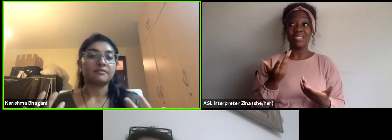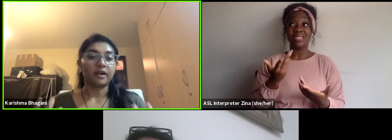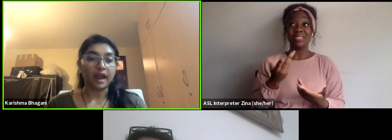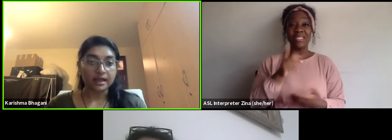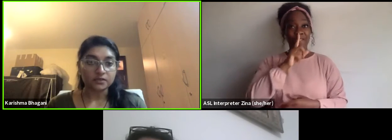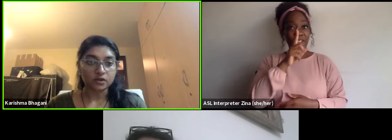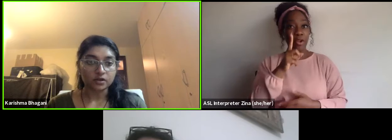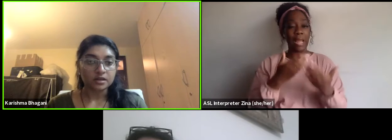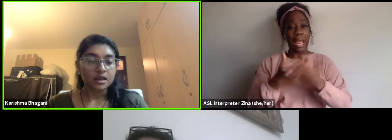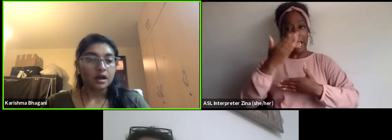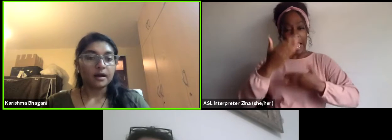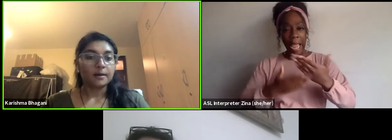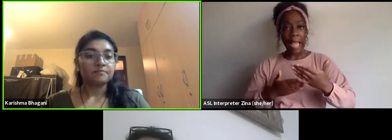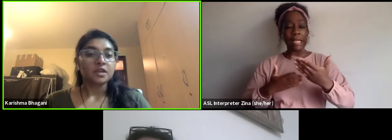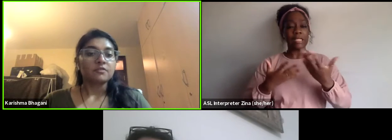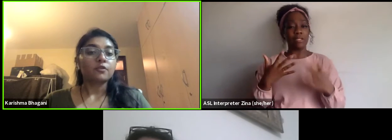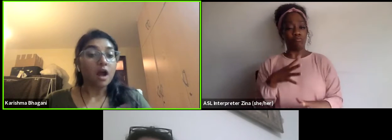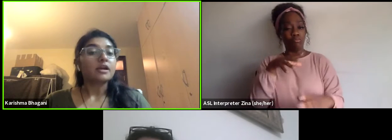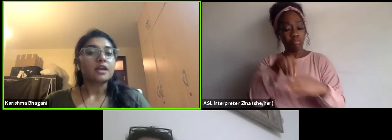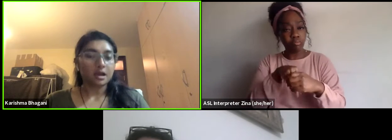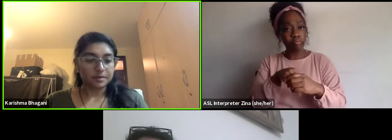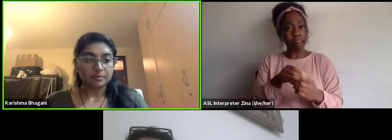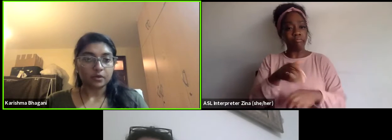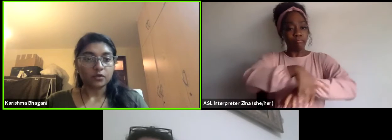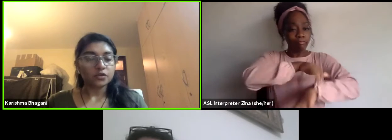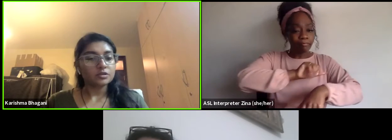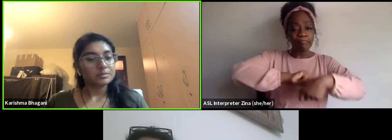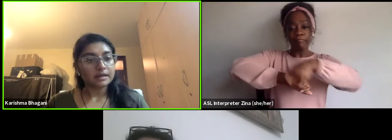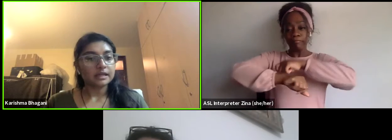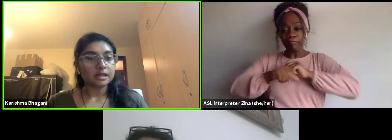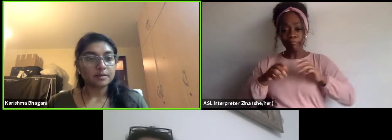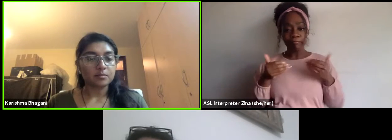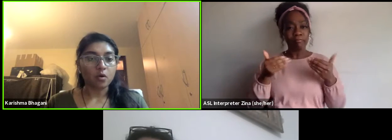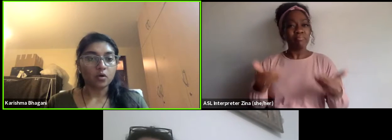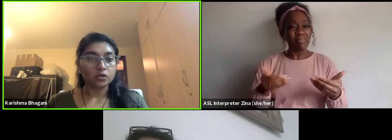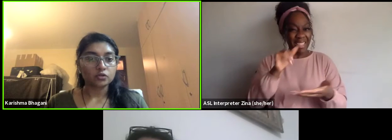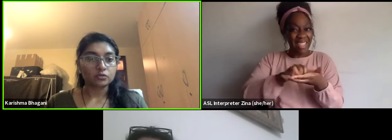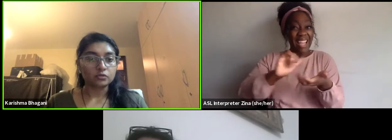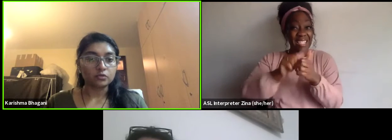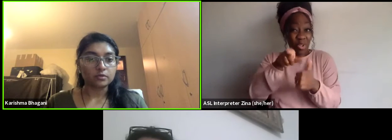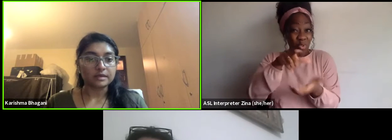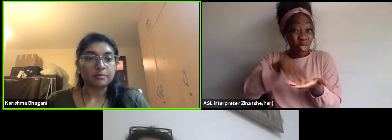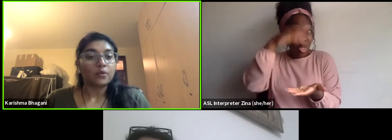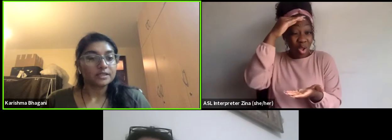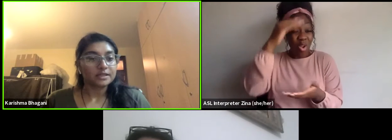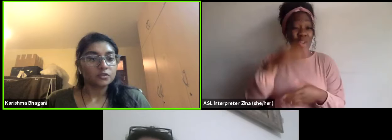and very hands-on, for our young people could you speak a little bit more to the importance